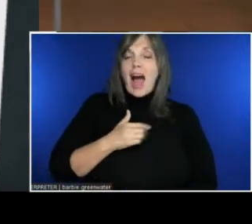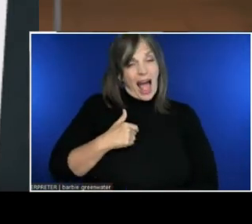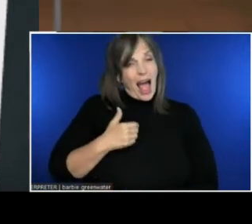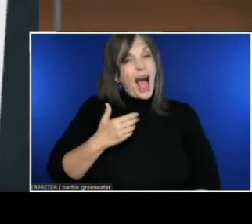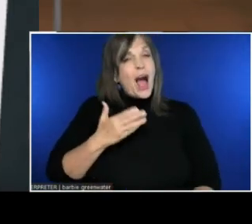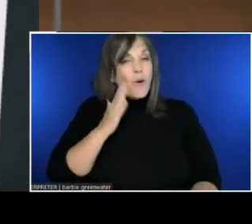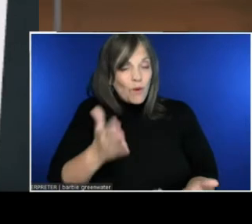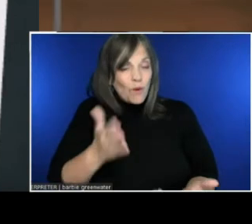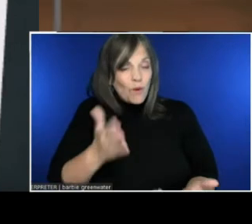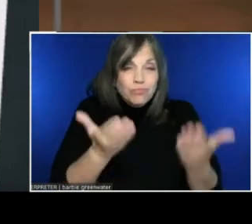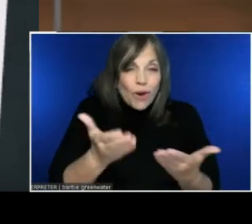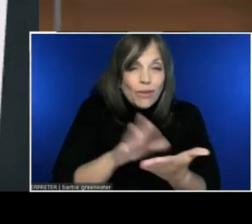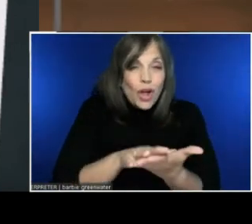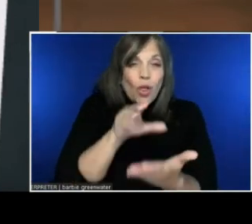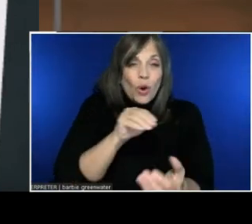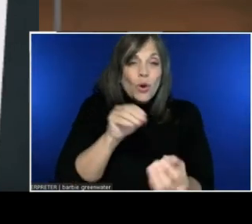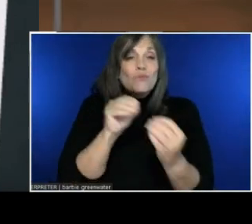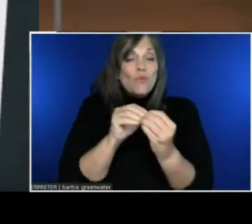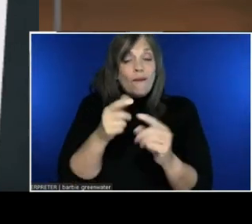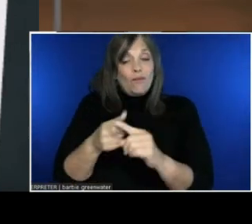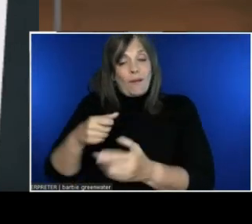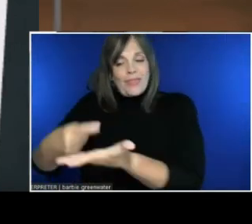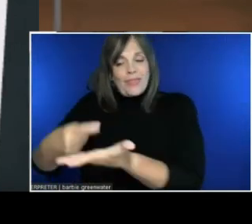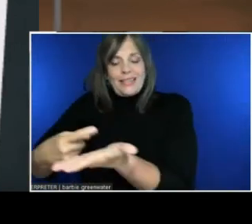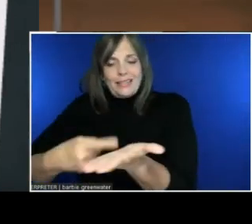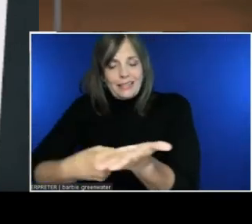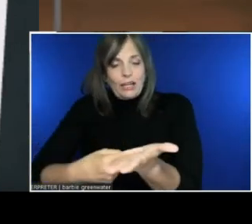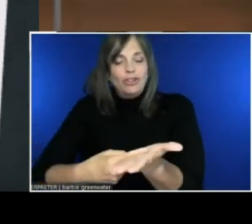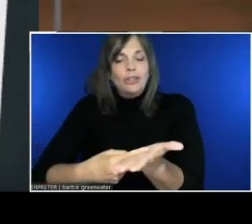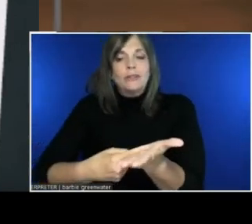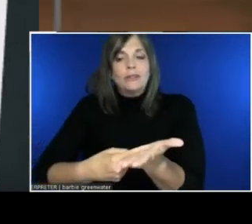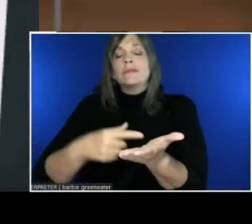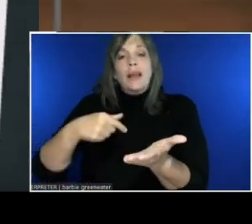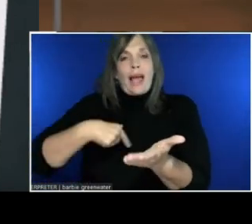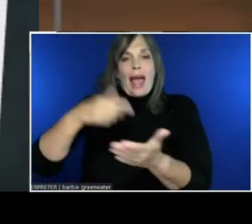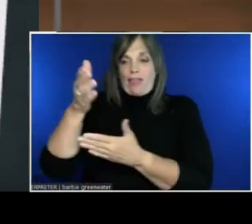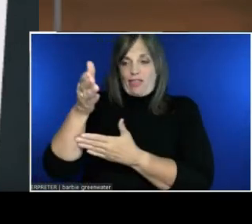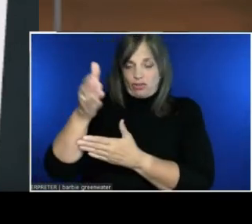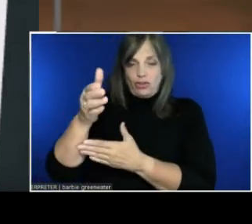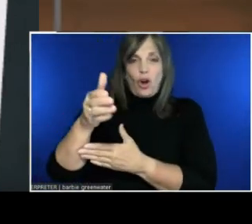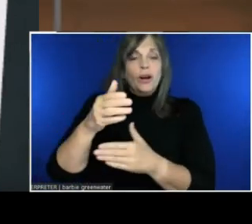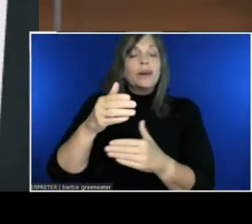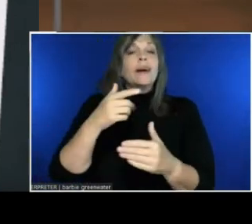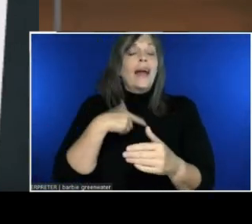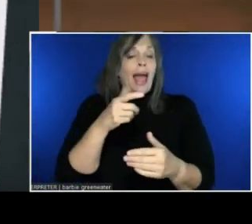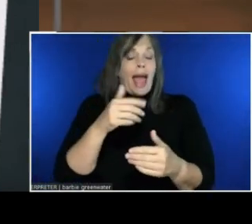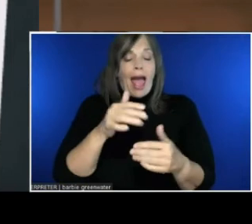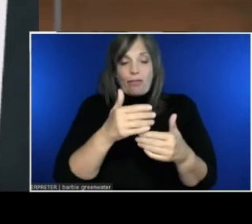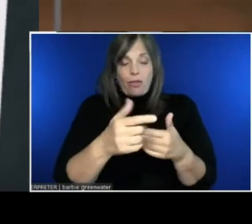that follows this talk -- than you learn from me. I'm really thrilled to be here. I tried...